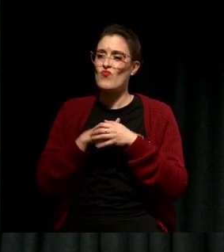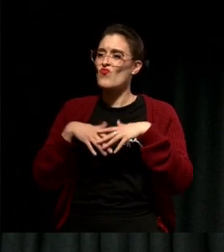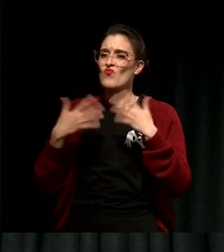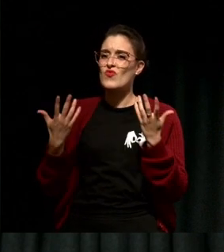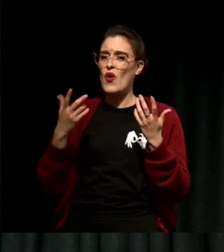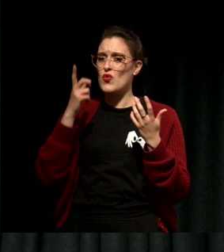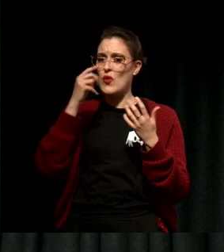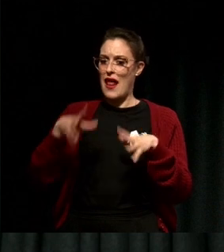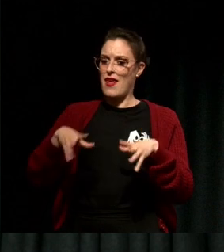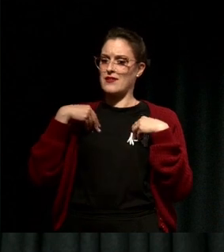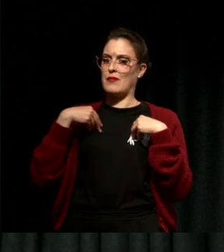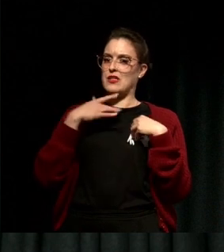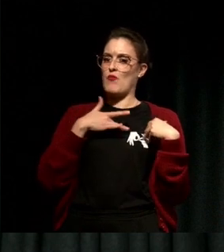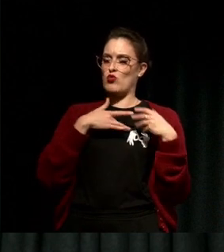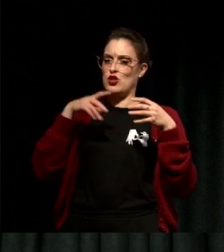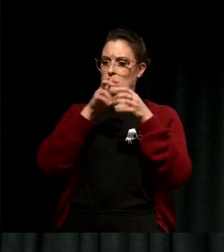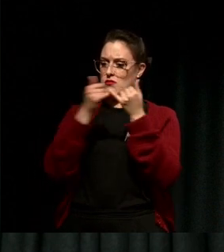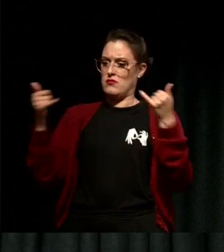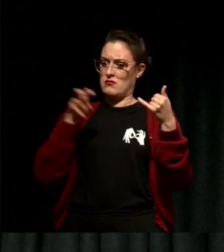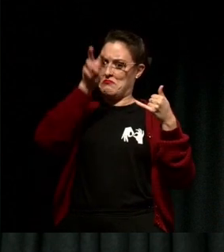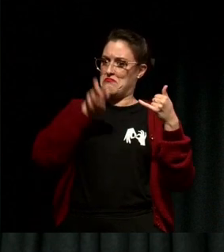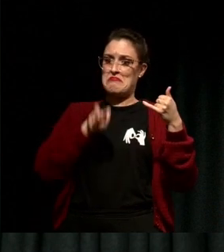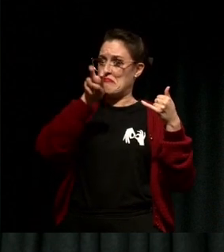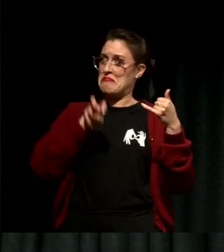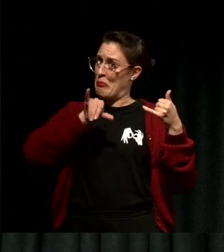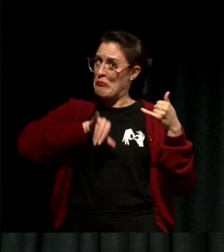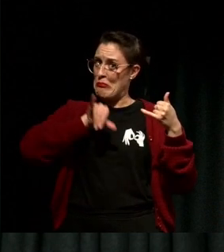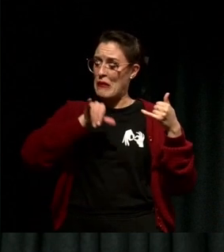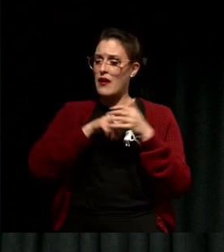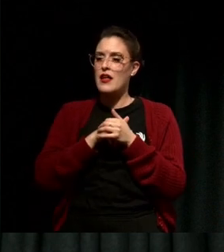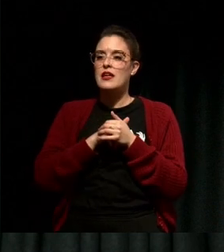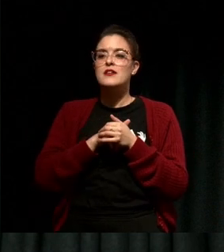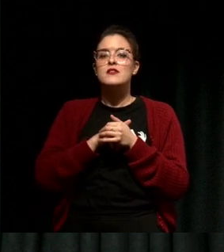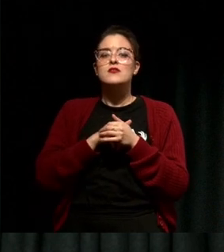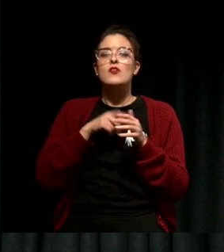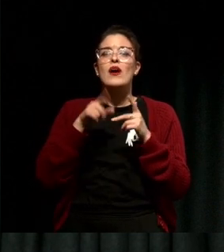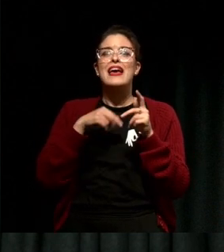For example, with anger, anger above the line is that something isn't serving you anymore,